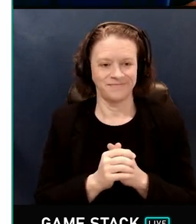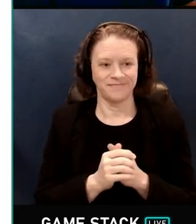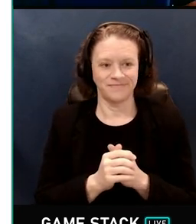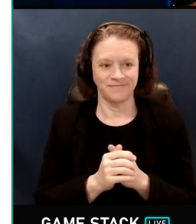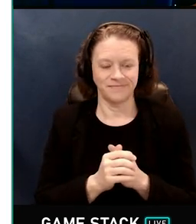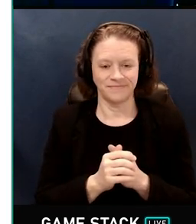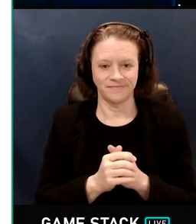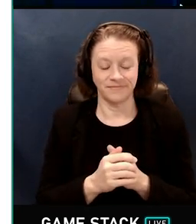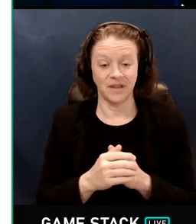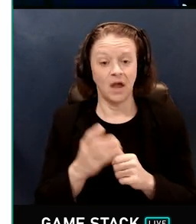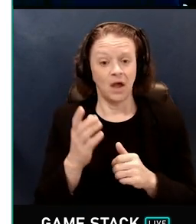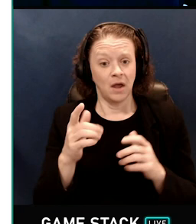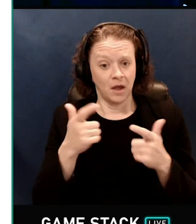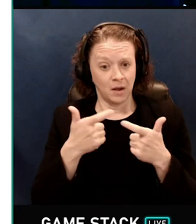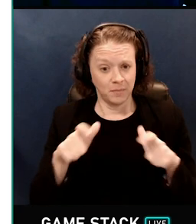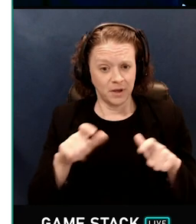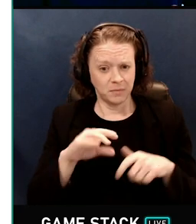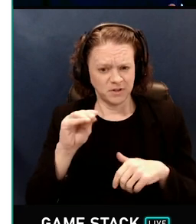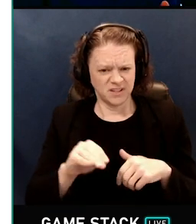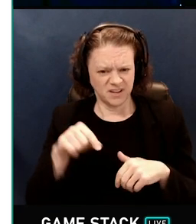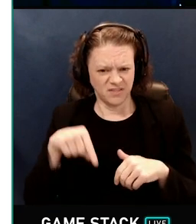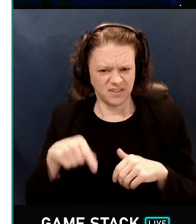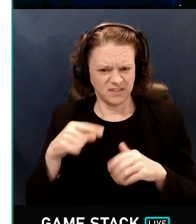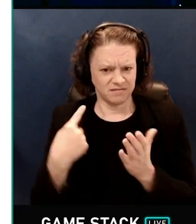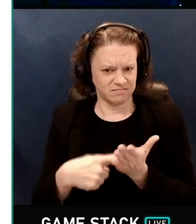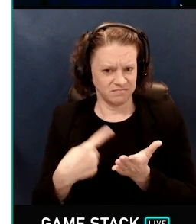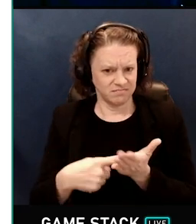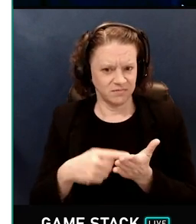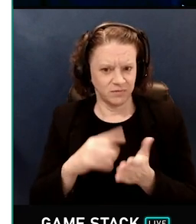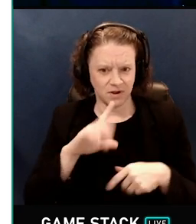Now a reasonable chunk of this talk will be about global